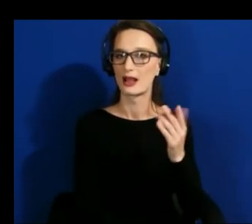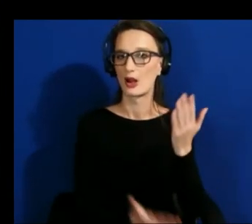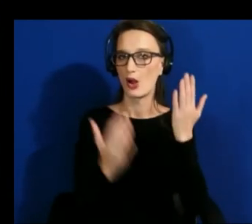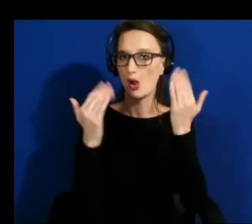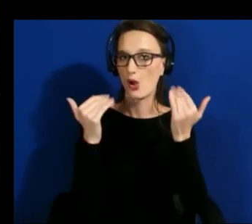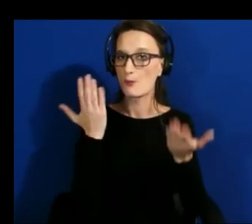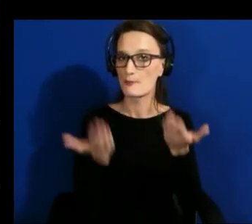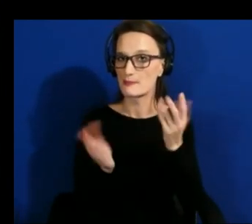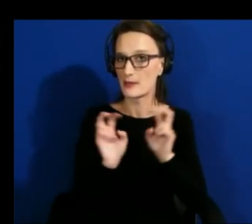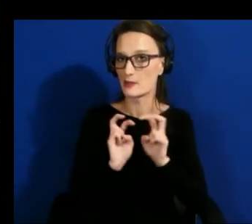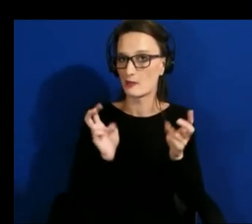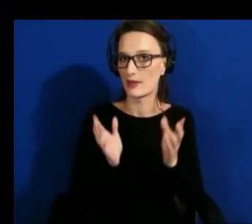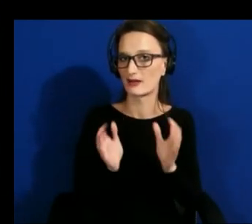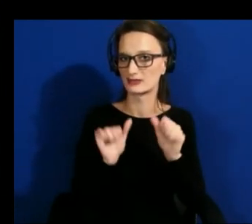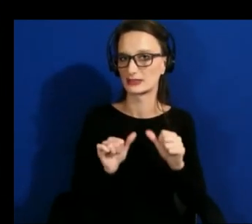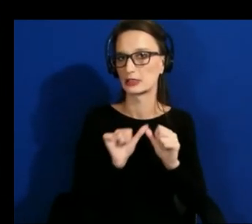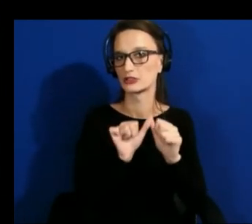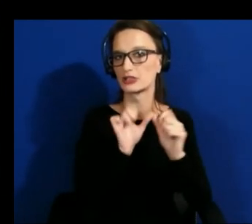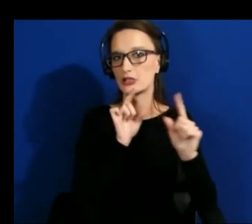their work there as well because we do have some of those coming up